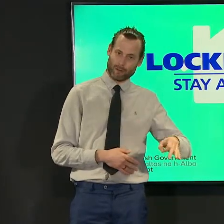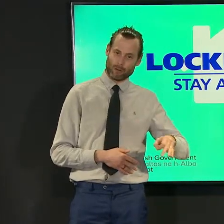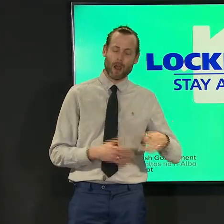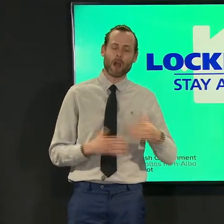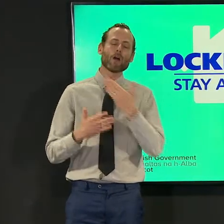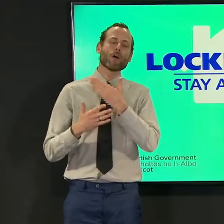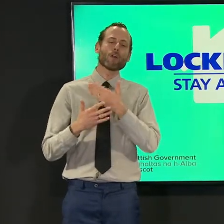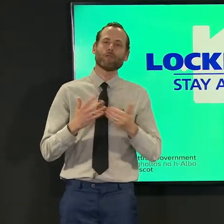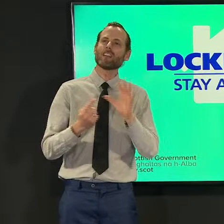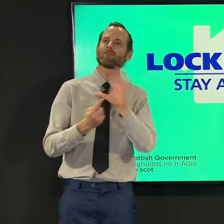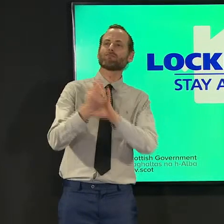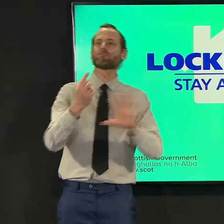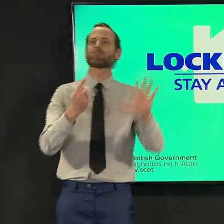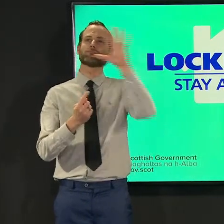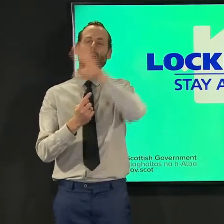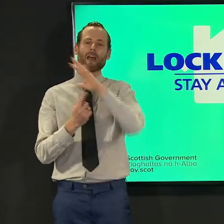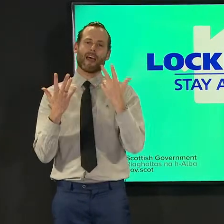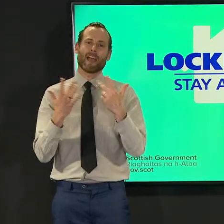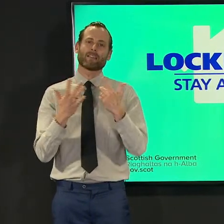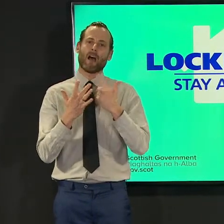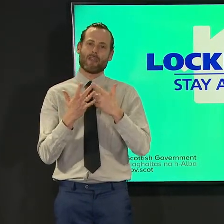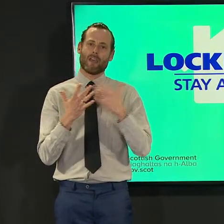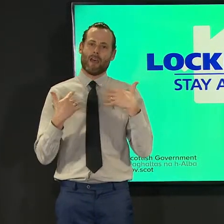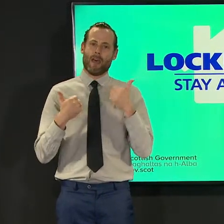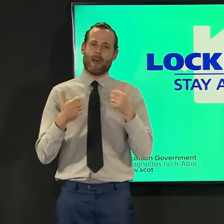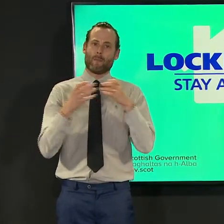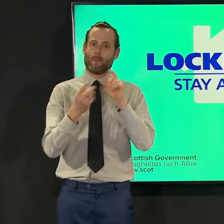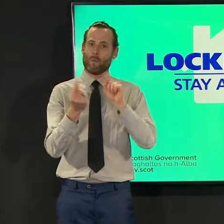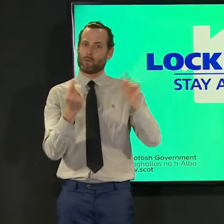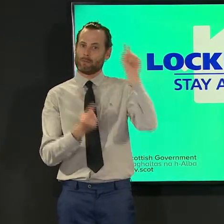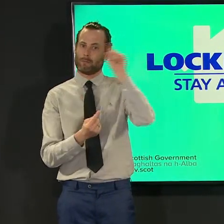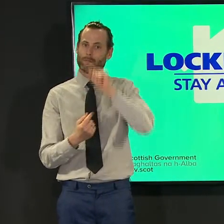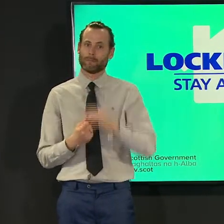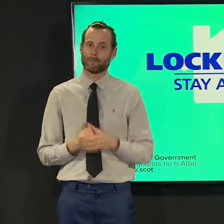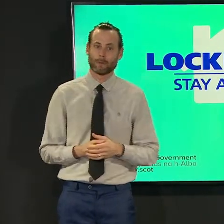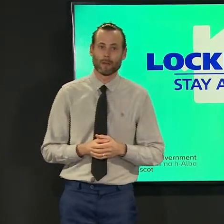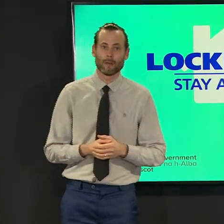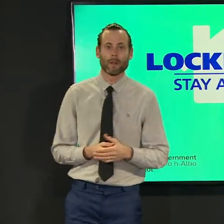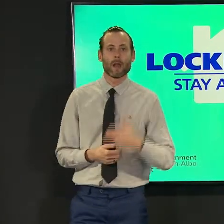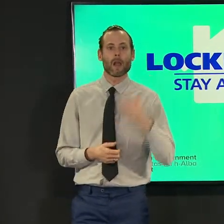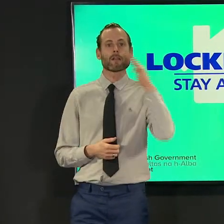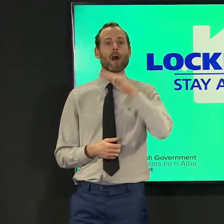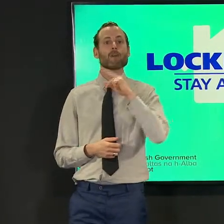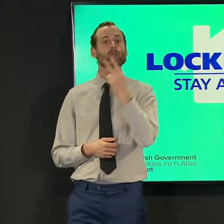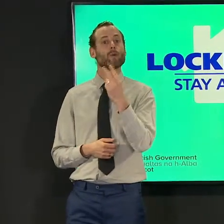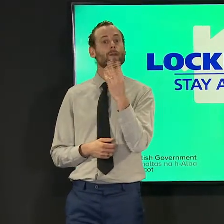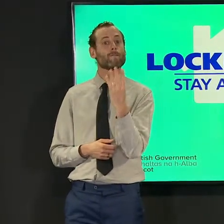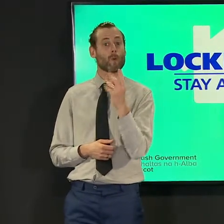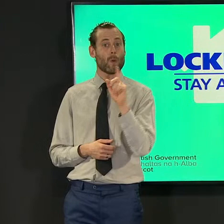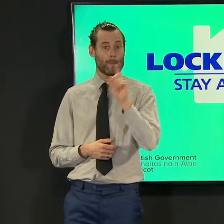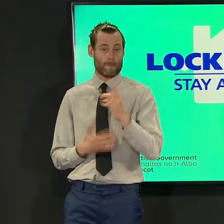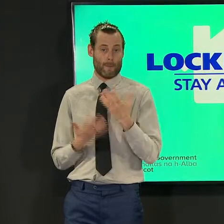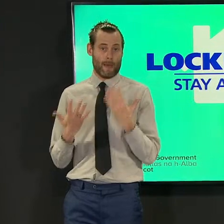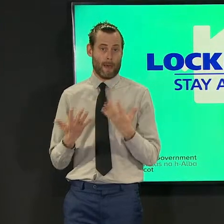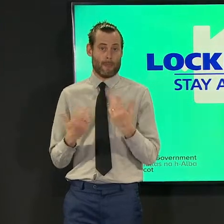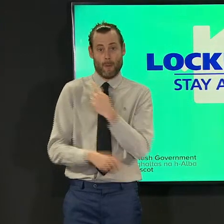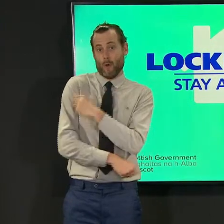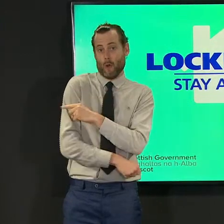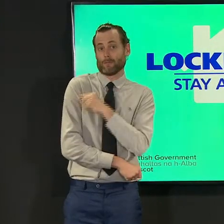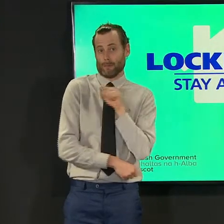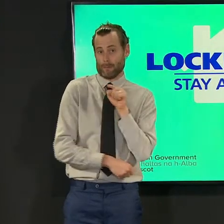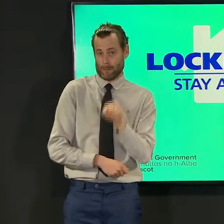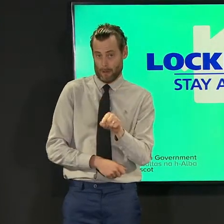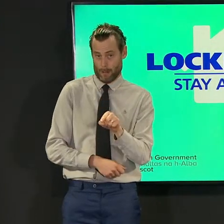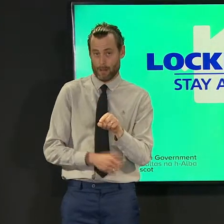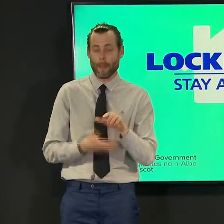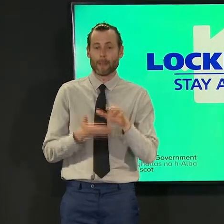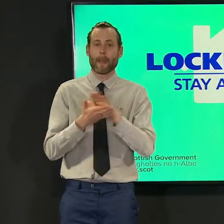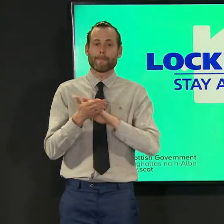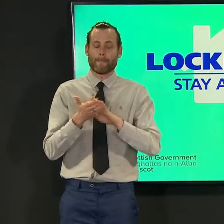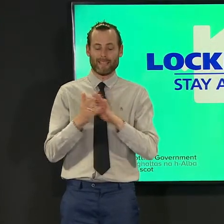were spread across eight other health board areas 924 people are currently in hospital that is 43